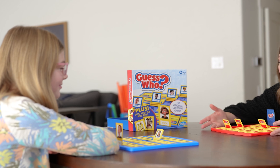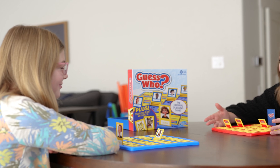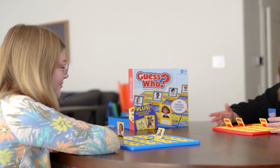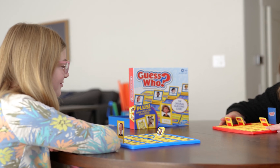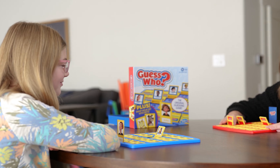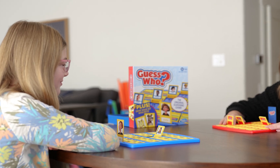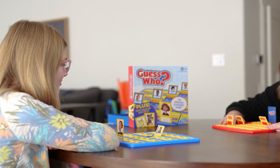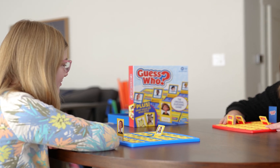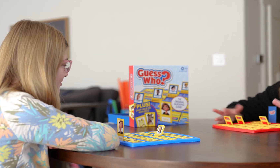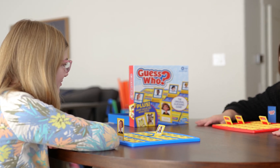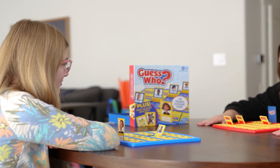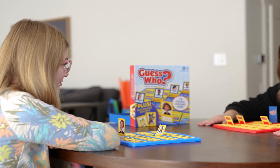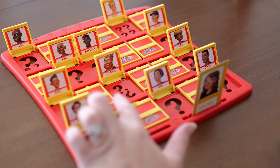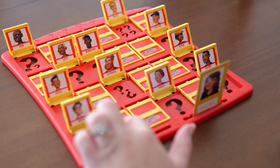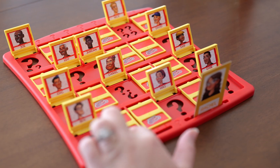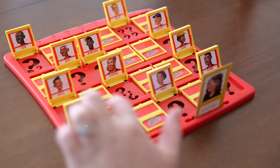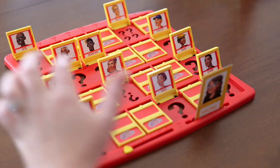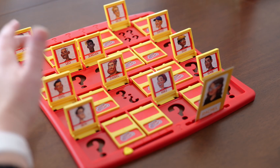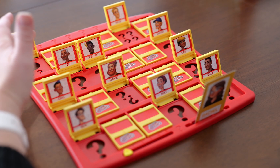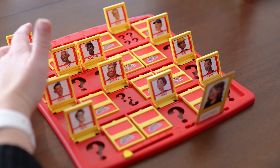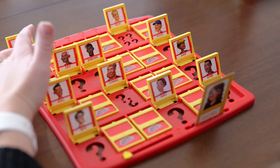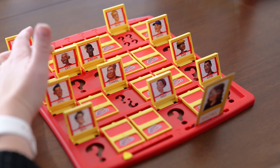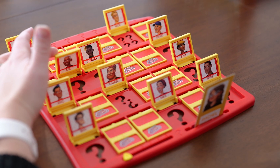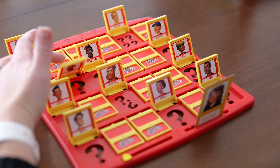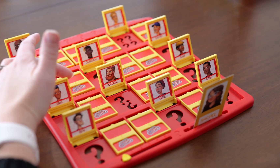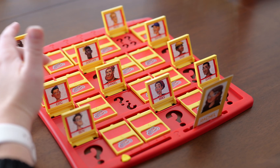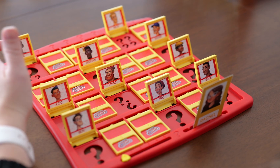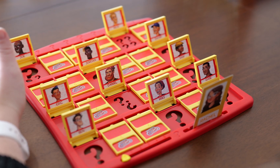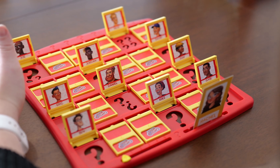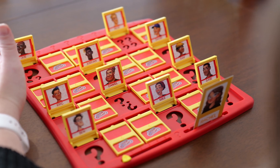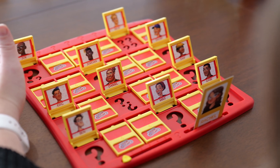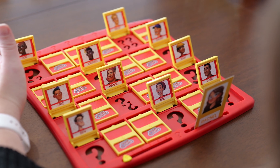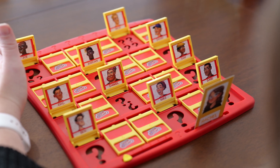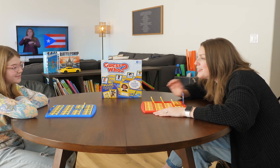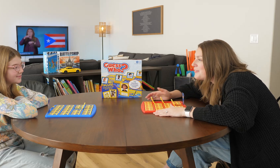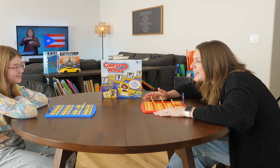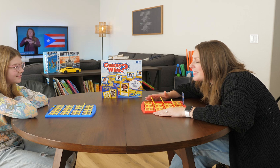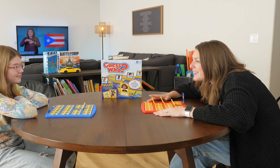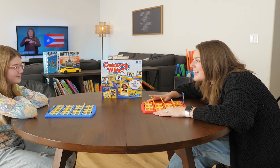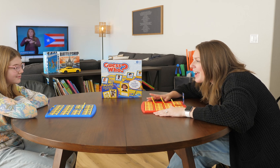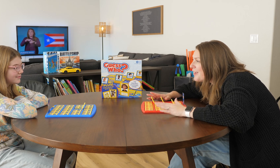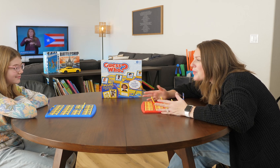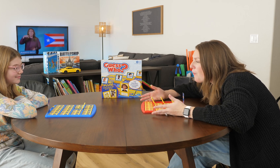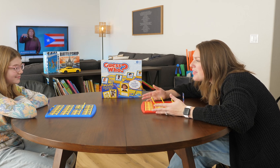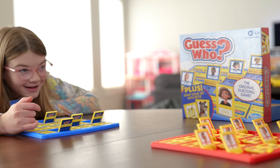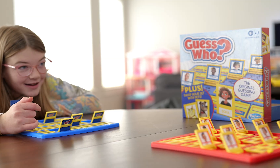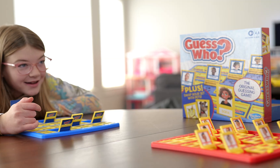Guess Who? you and your friend each have a board with pictures of people's faces but you can't see